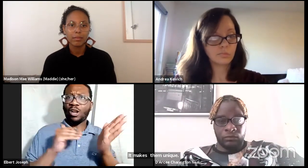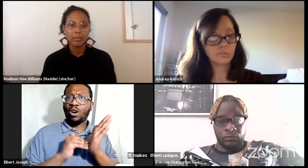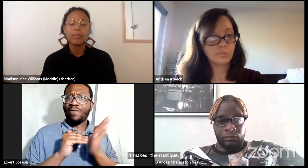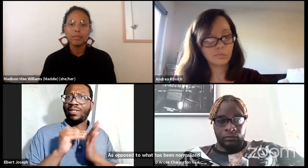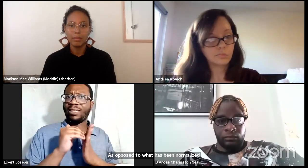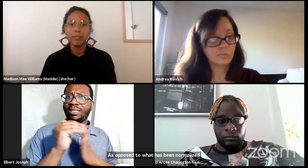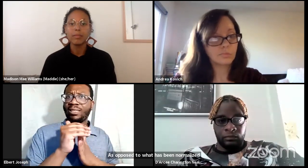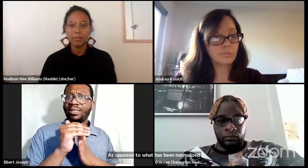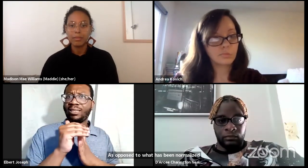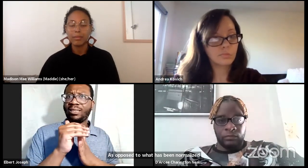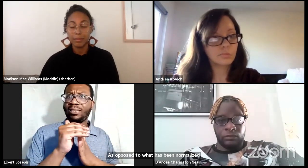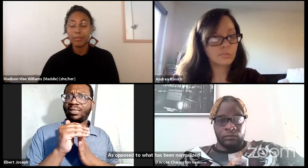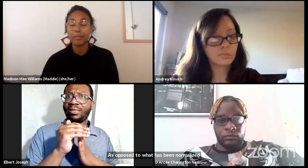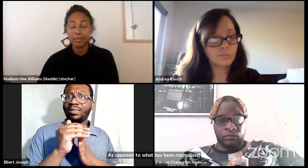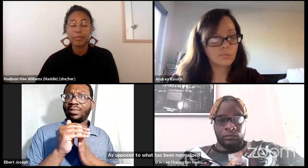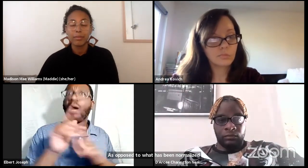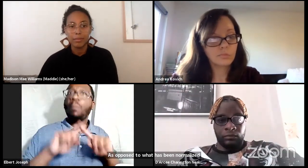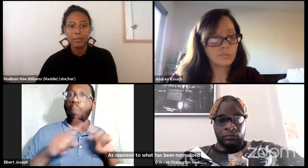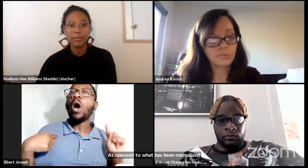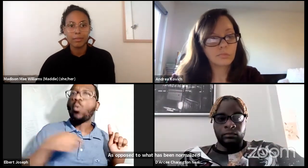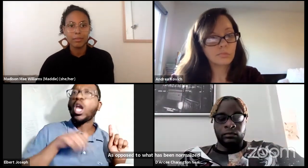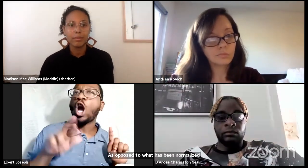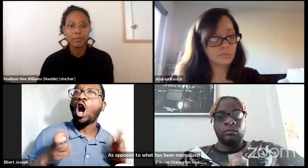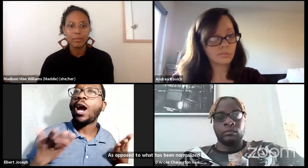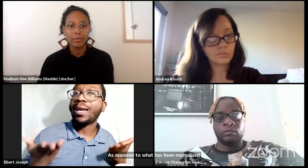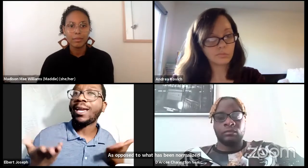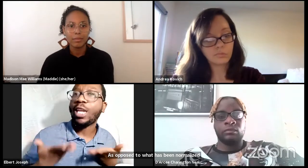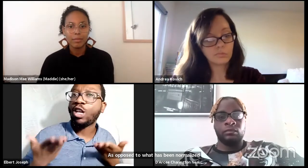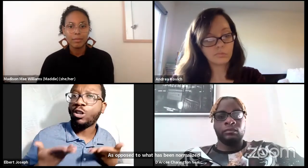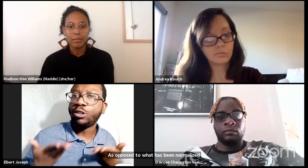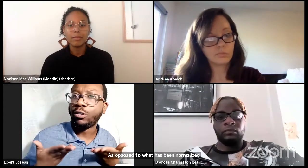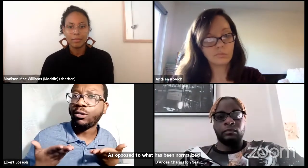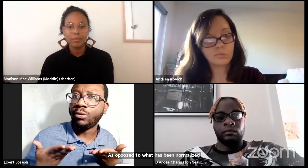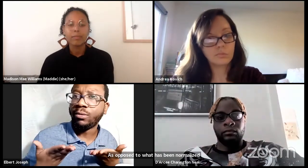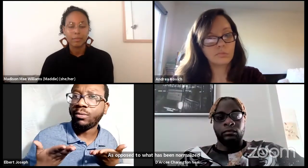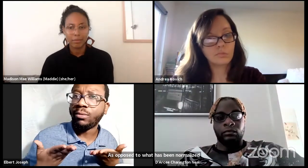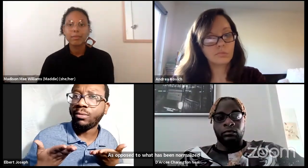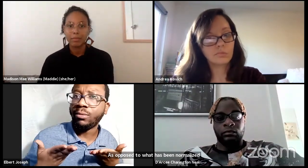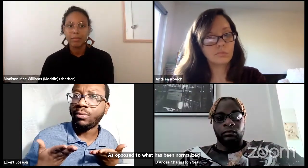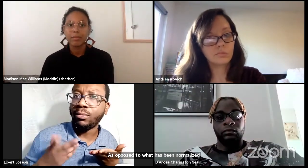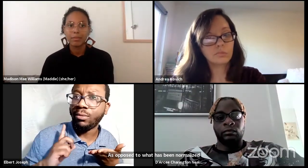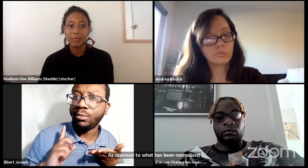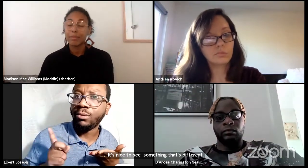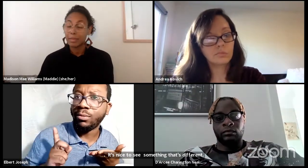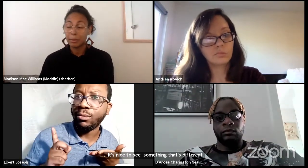It's some, it's nice to see different normalized because we are here. We are the norm